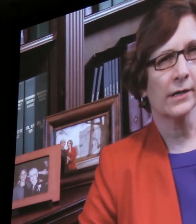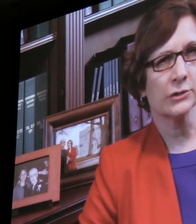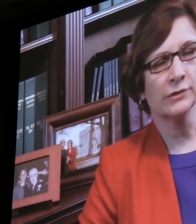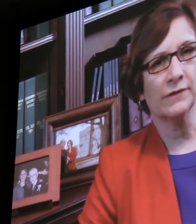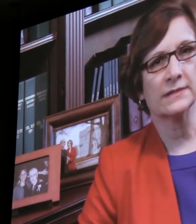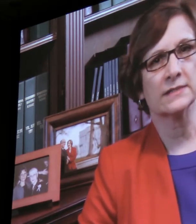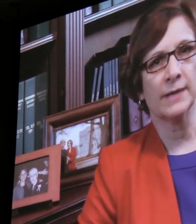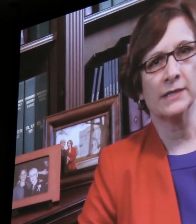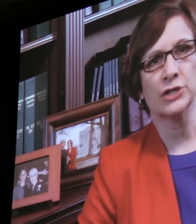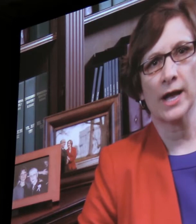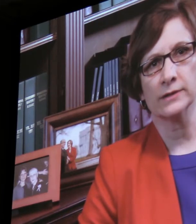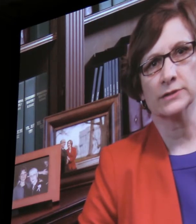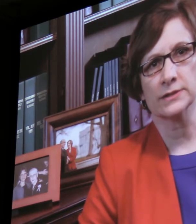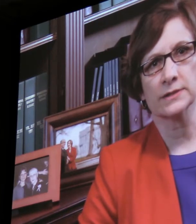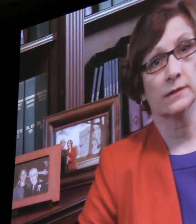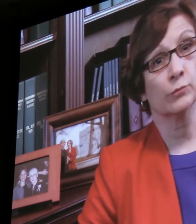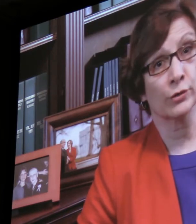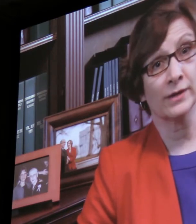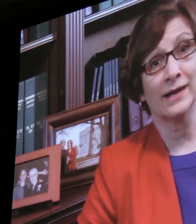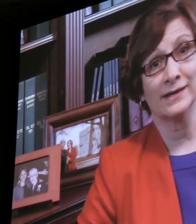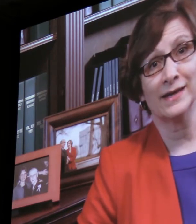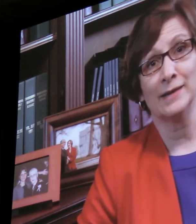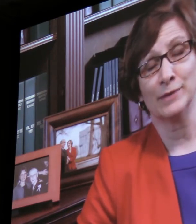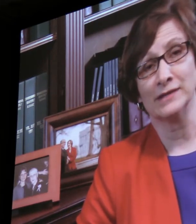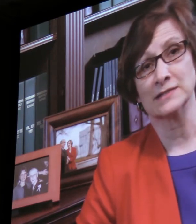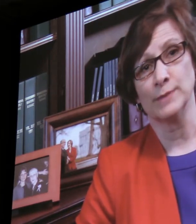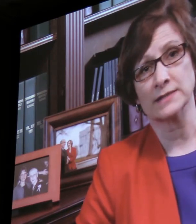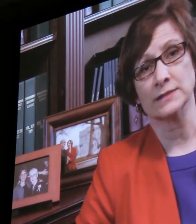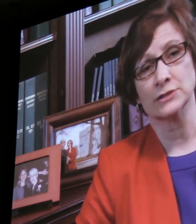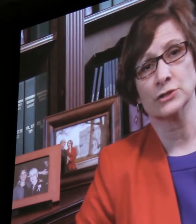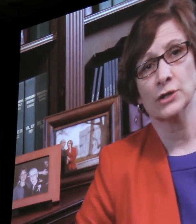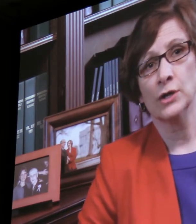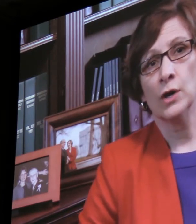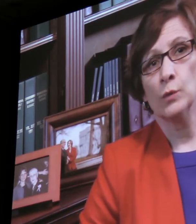Our country faces many challenges, more than I can name in this message.